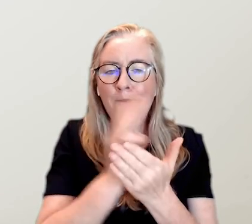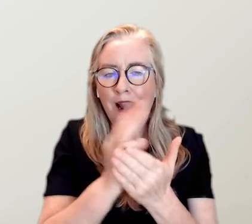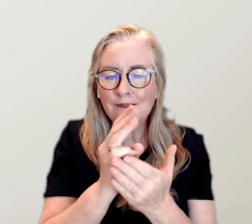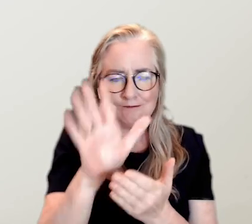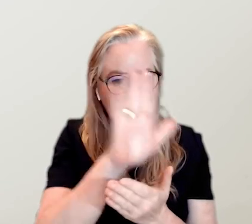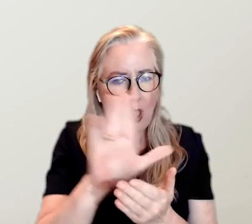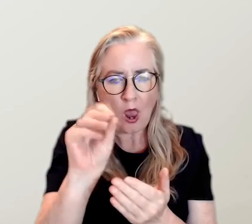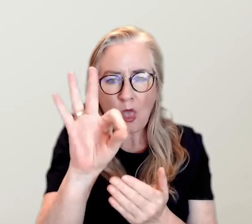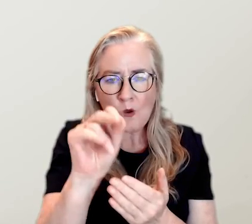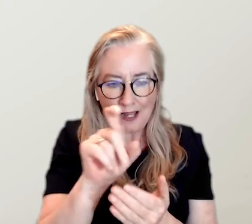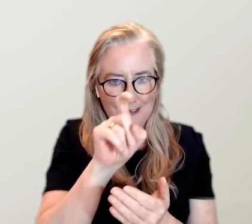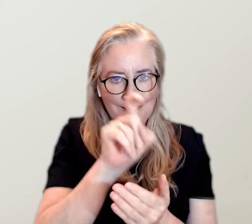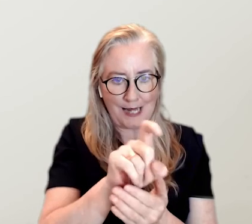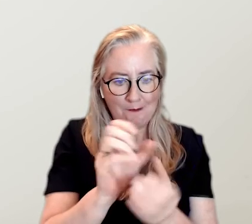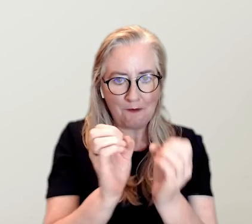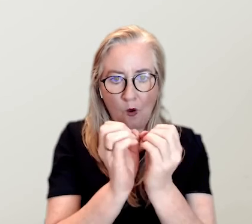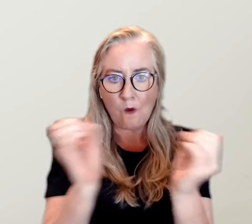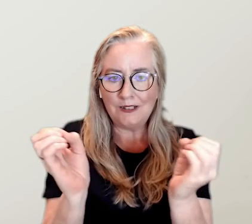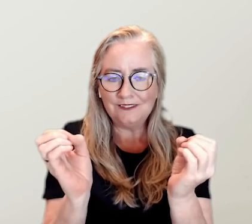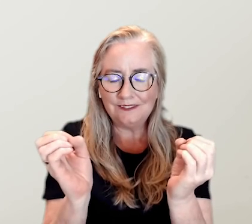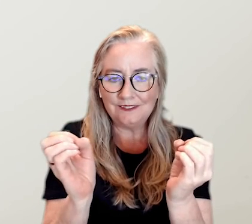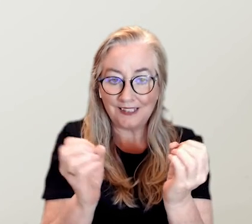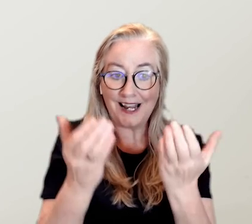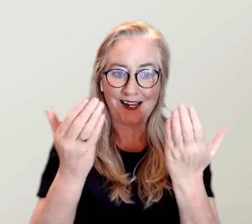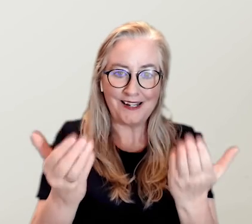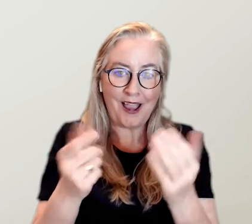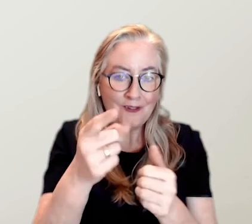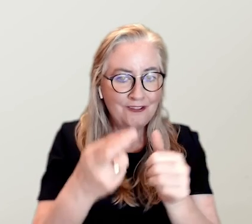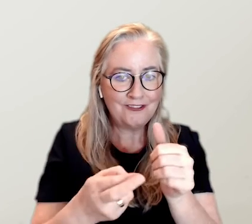just open your app section, find the logo and tap to open.